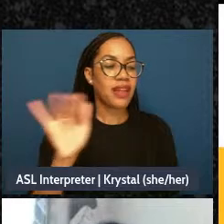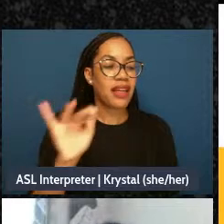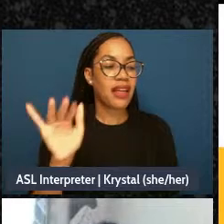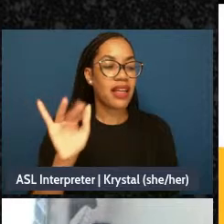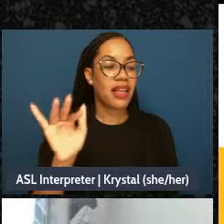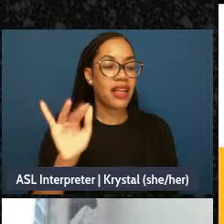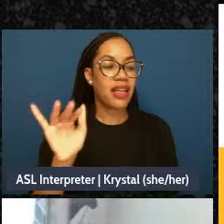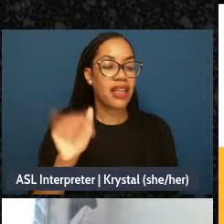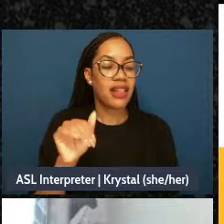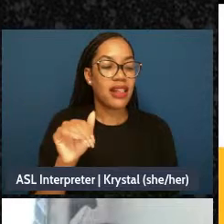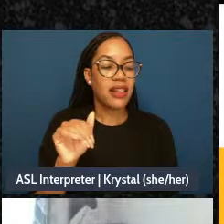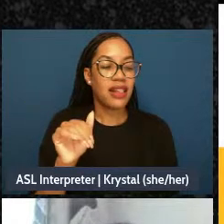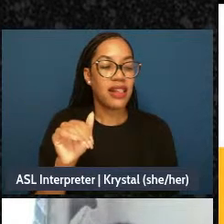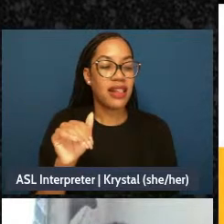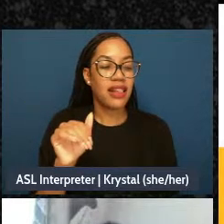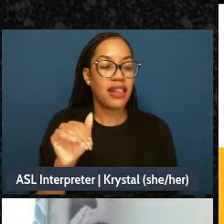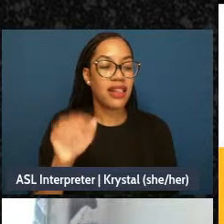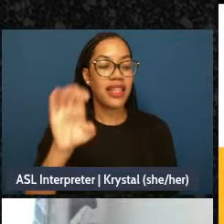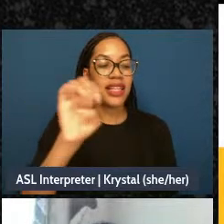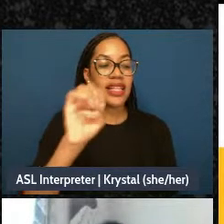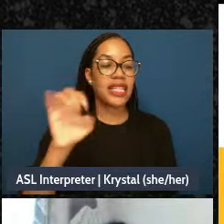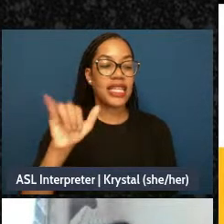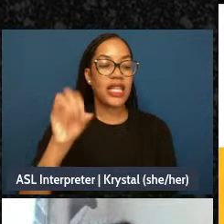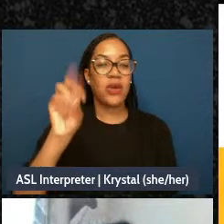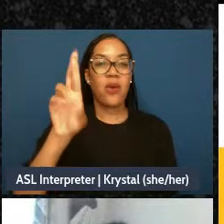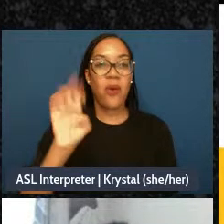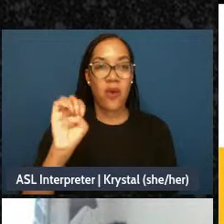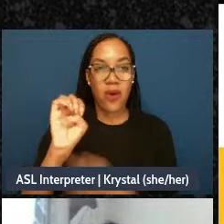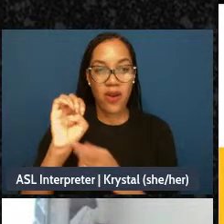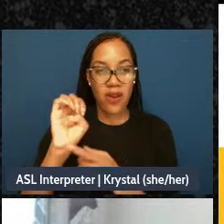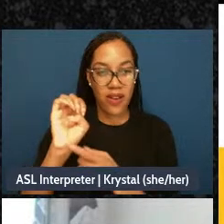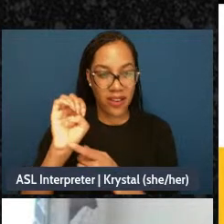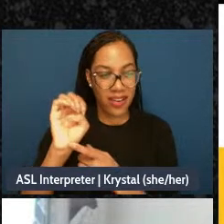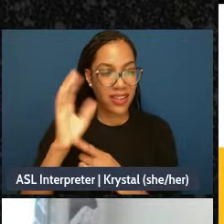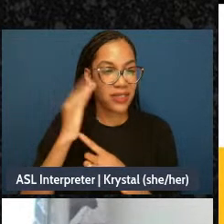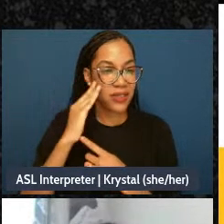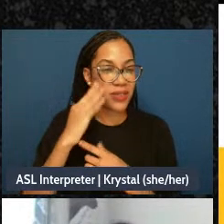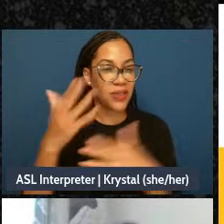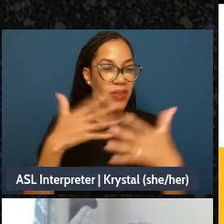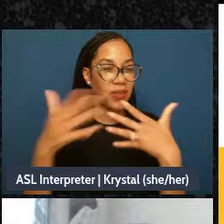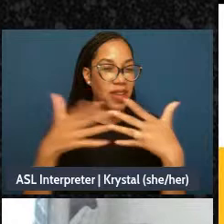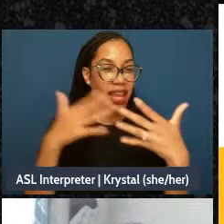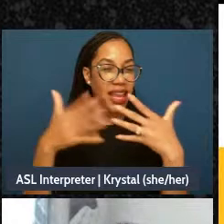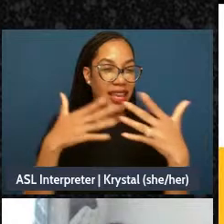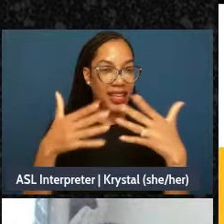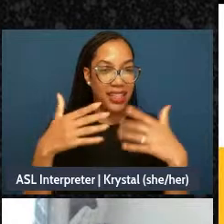hella loved and accepted no matter what, and he can still enjoy a bit of life more easily>